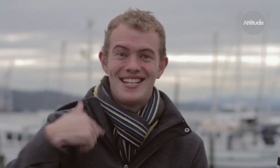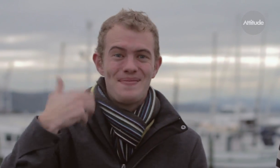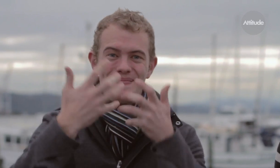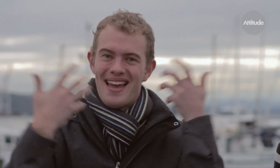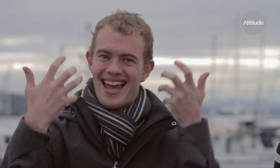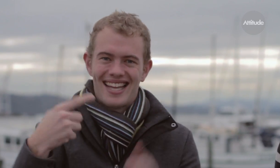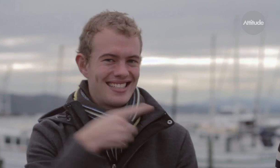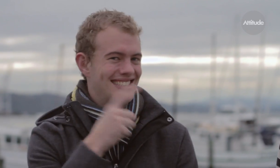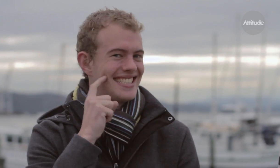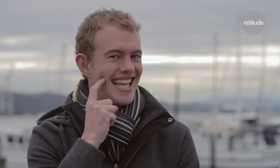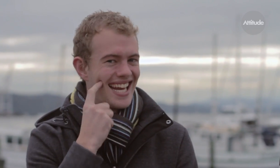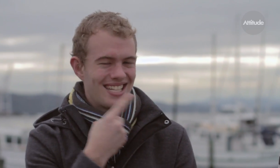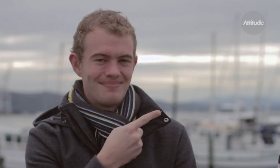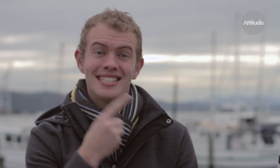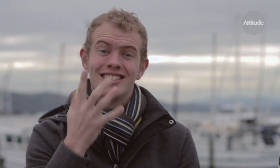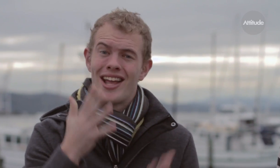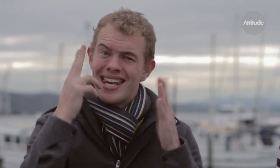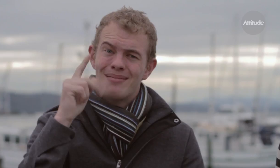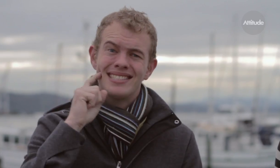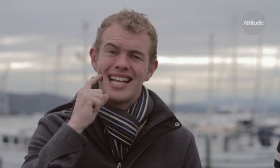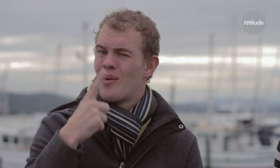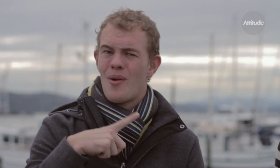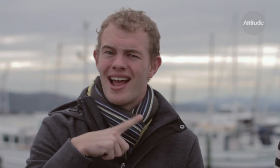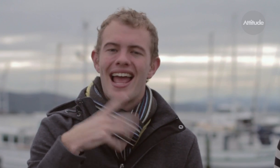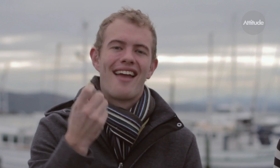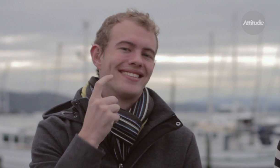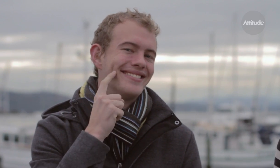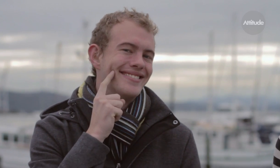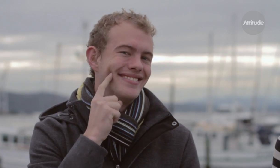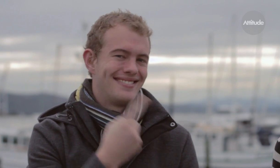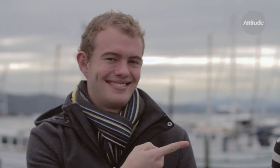Hi, I’m Mark, this is Tanya, her name is like this because she has dimples.